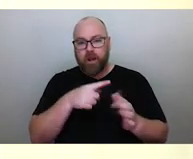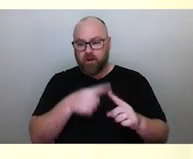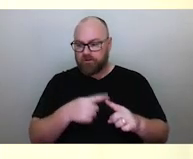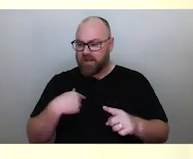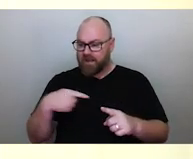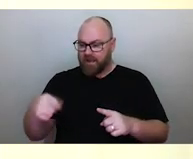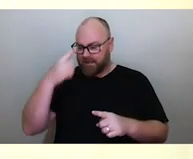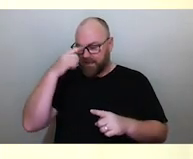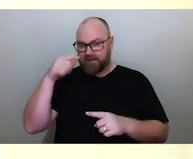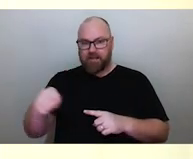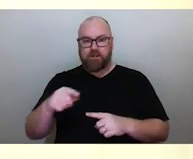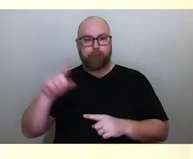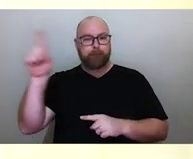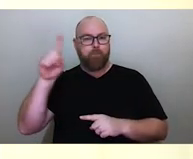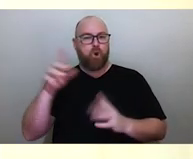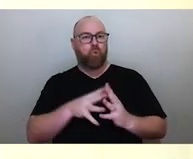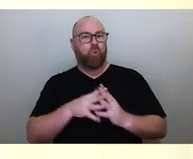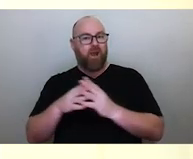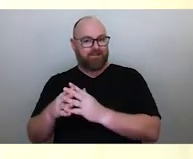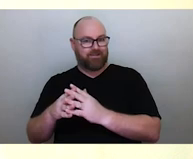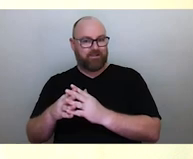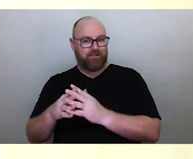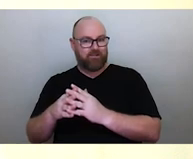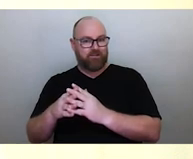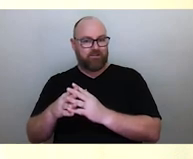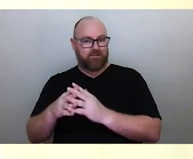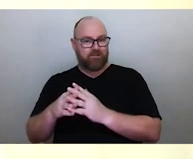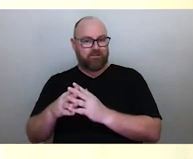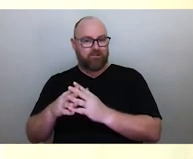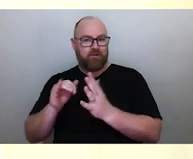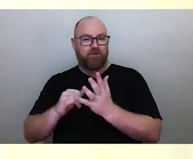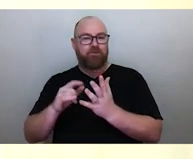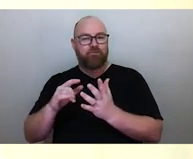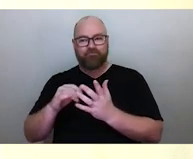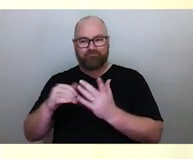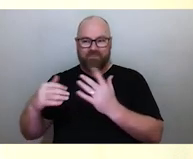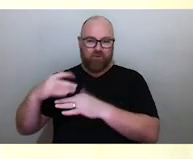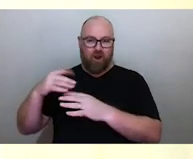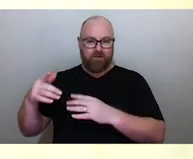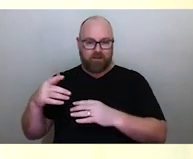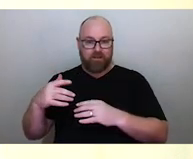Of course the modern calendar now divides the seasons up based on these points of the sun.